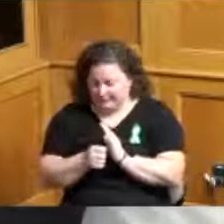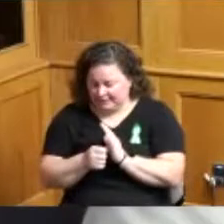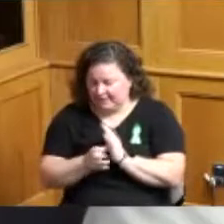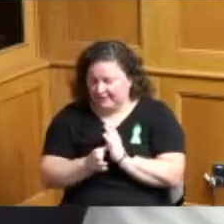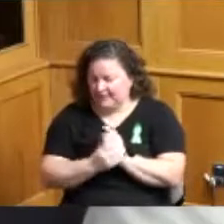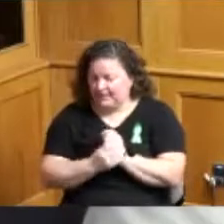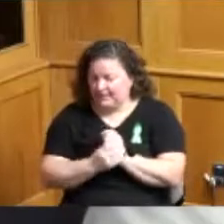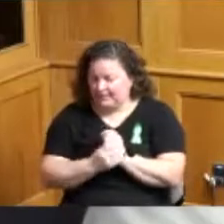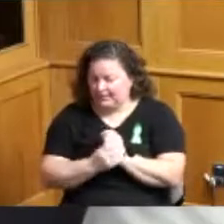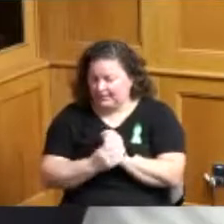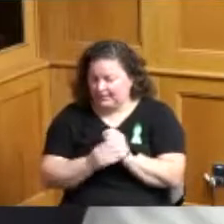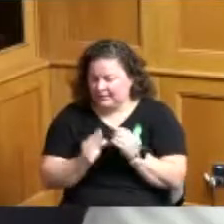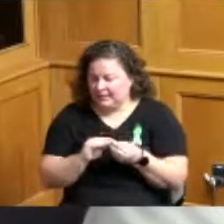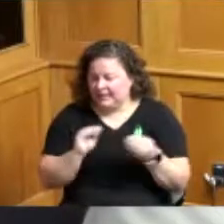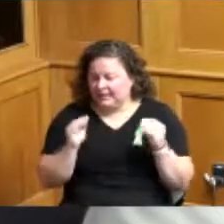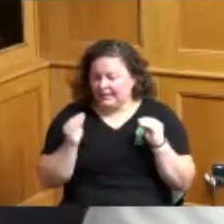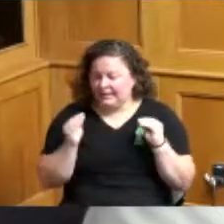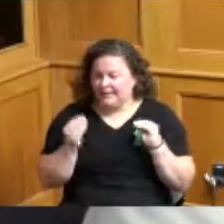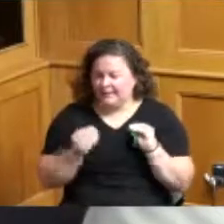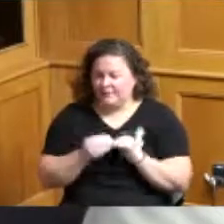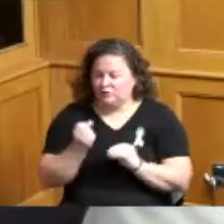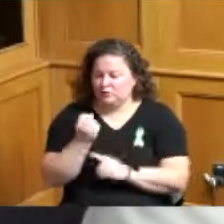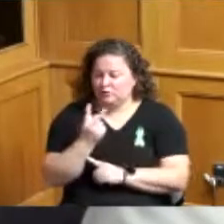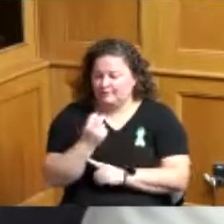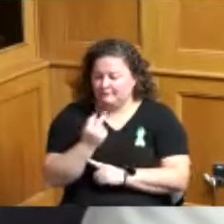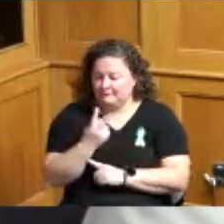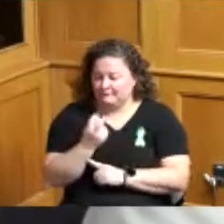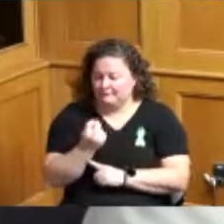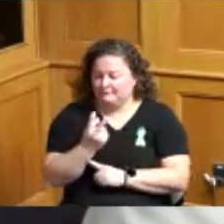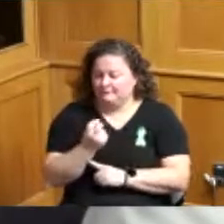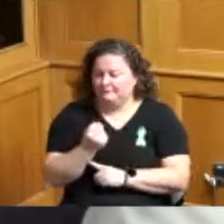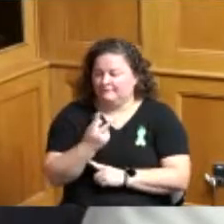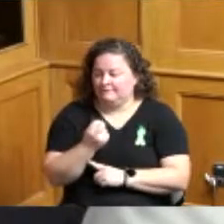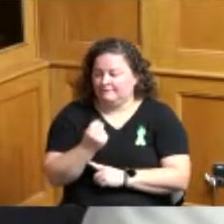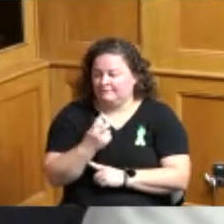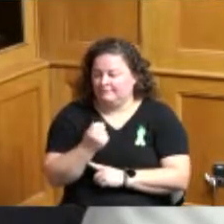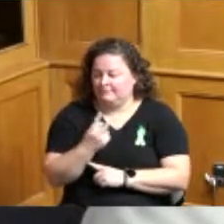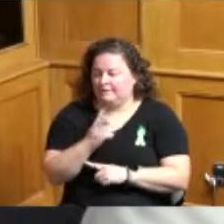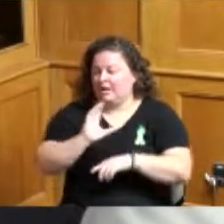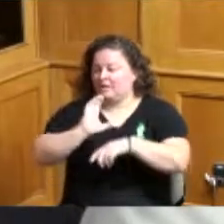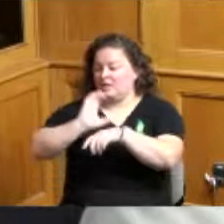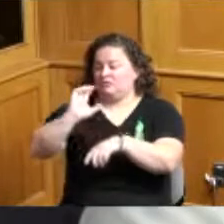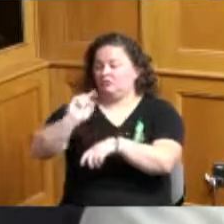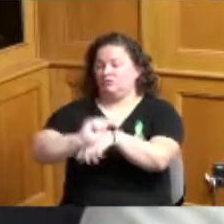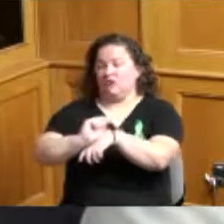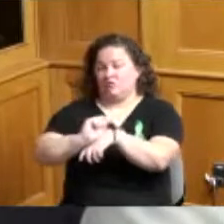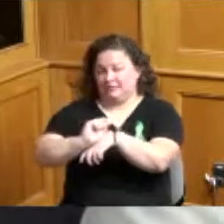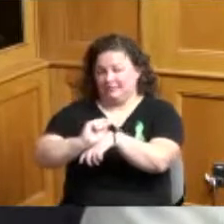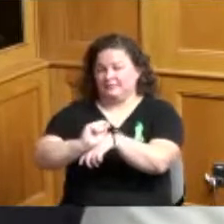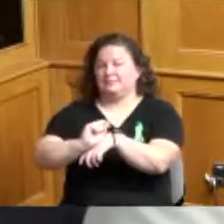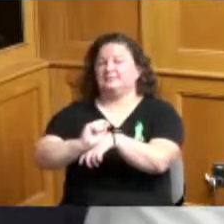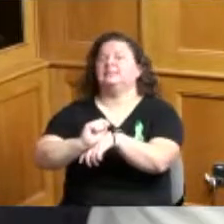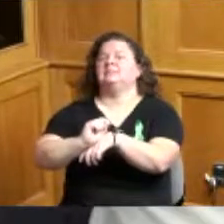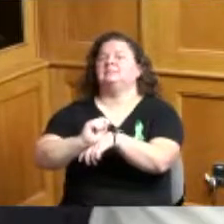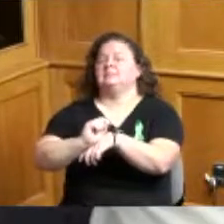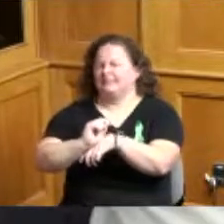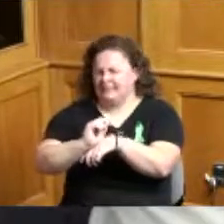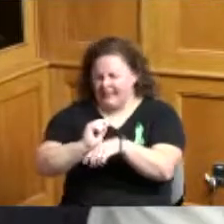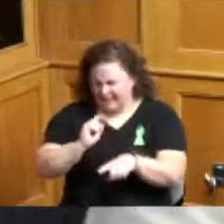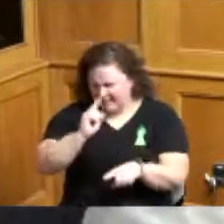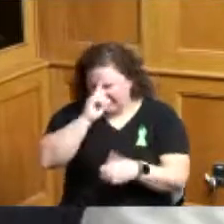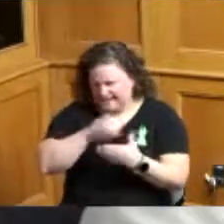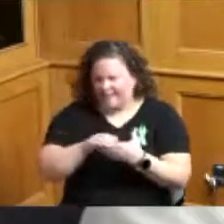is item number 12. this is a consultant if I'm not mistaken Administrator correct me if I'm wrong